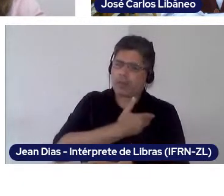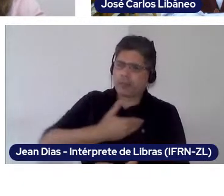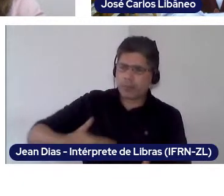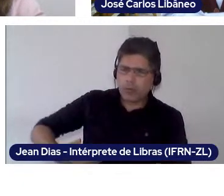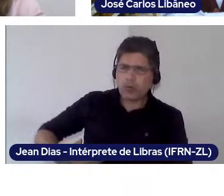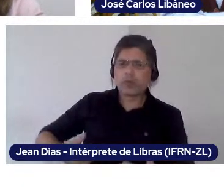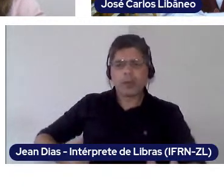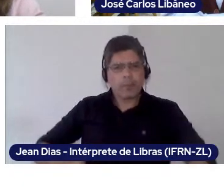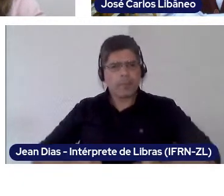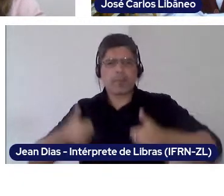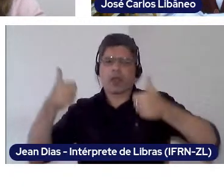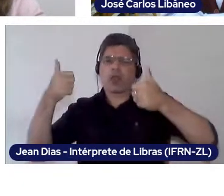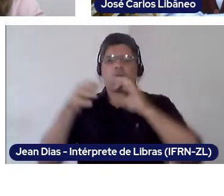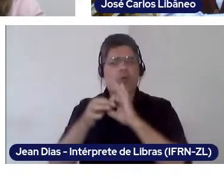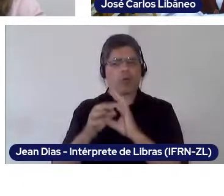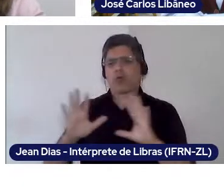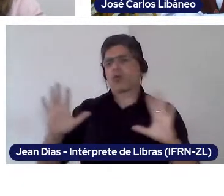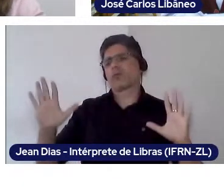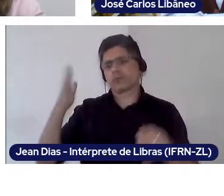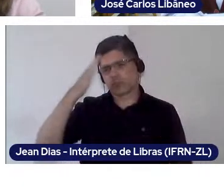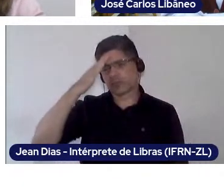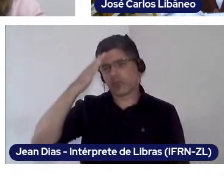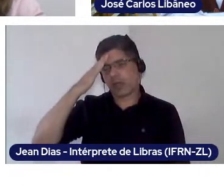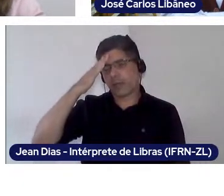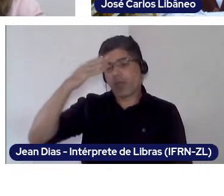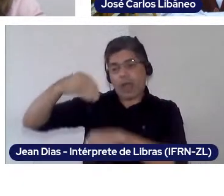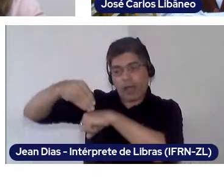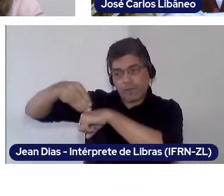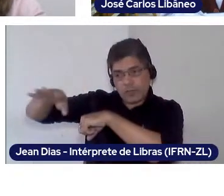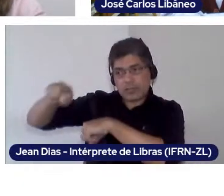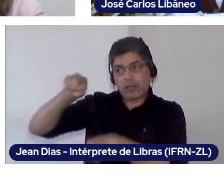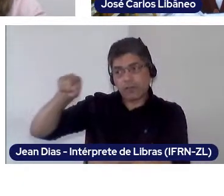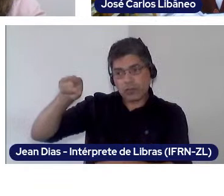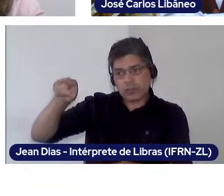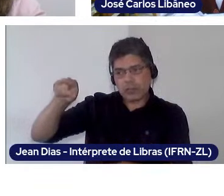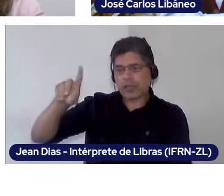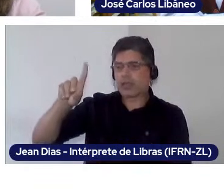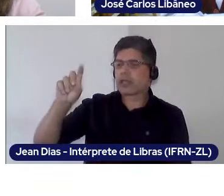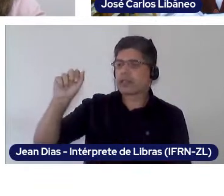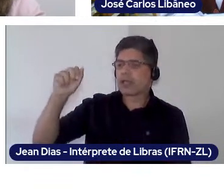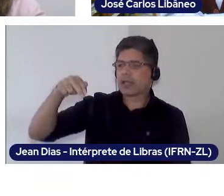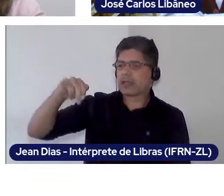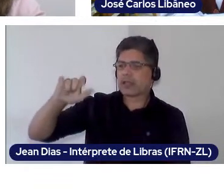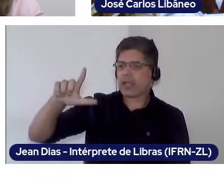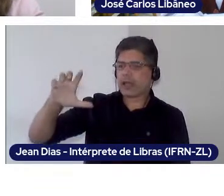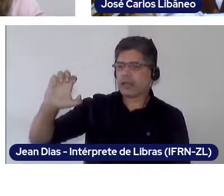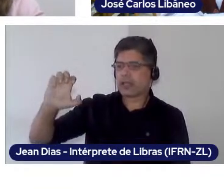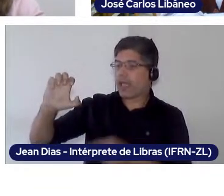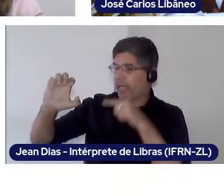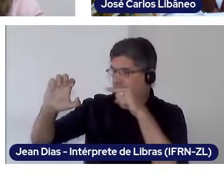So what I want to tell you guys, and to Danielle specially, is that neutrality is an impossibility. But the teaching practice needs to be ethical,